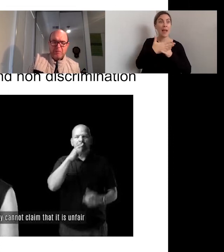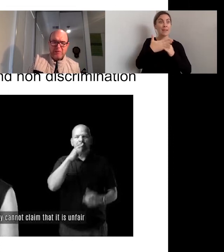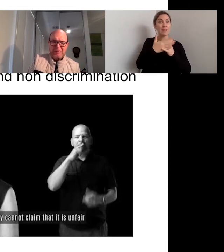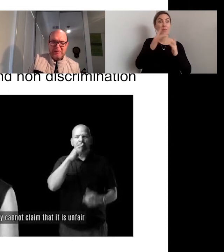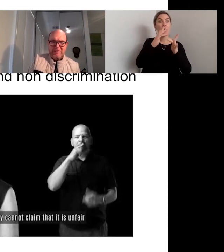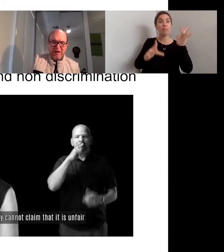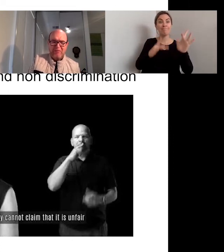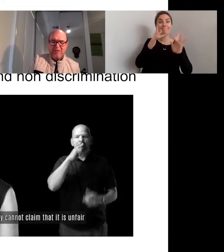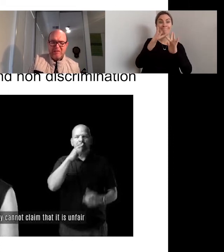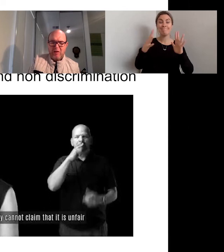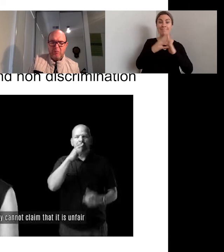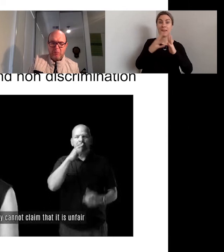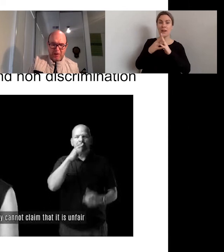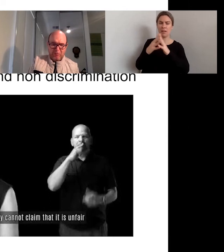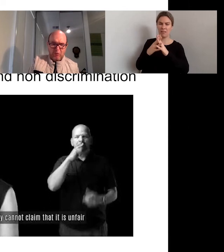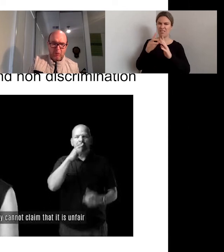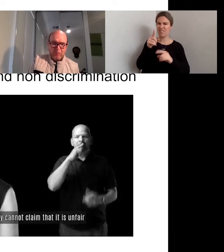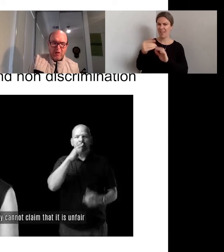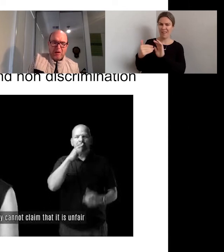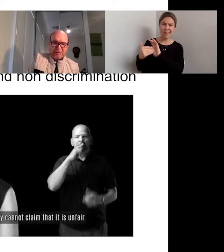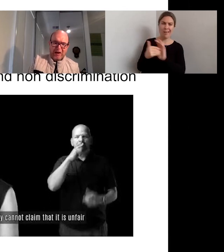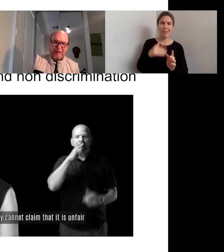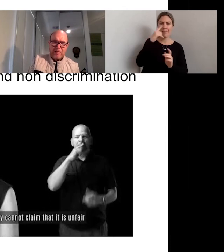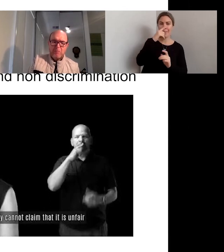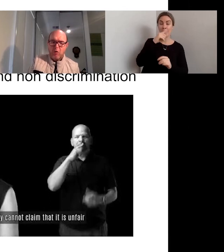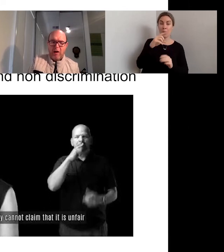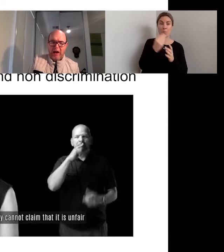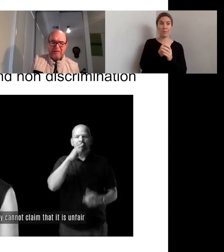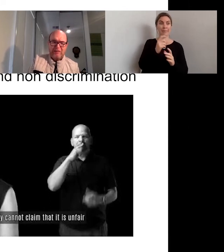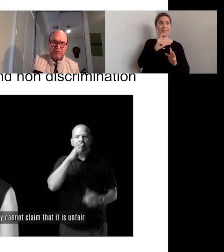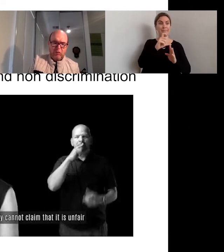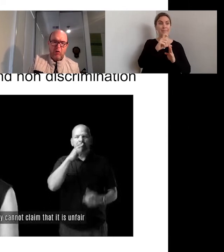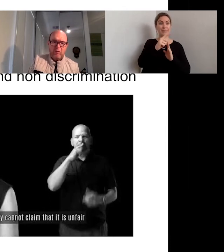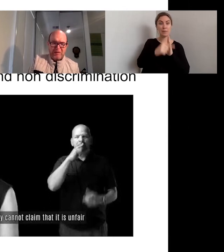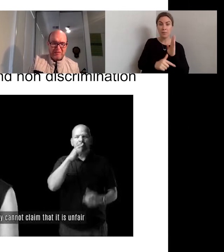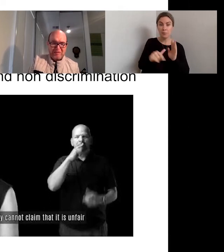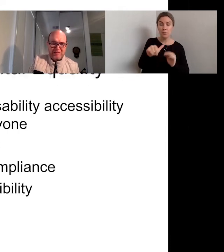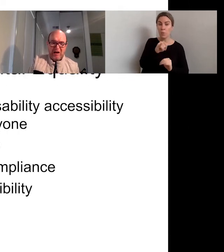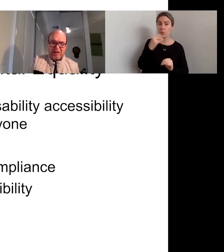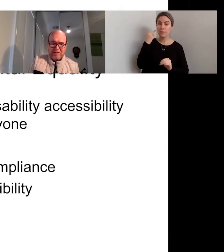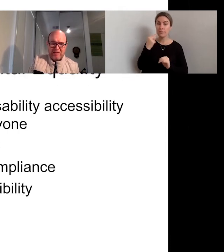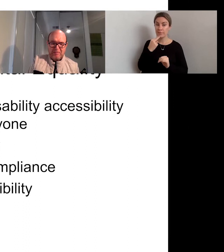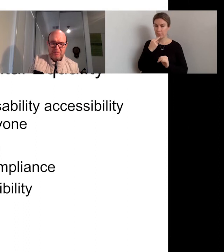particularly Deaf and disabled people - take a more active role in society.